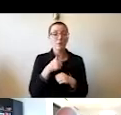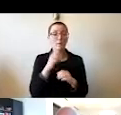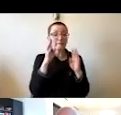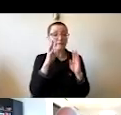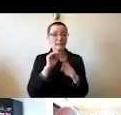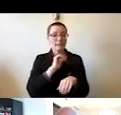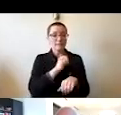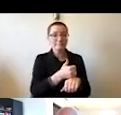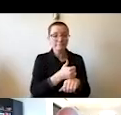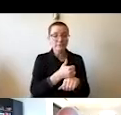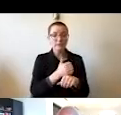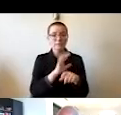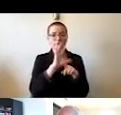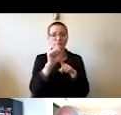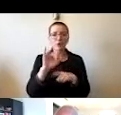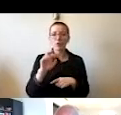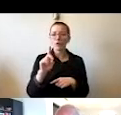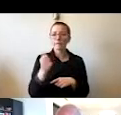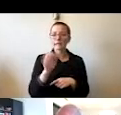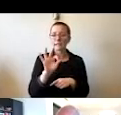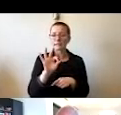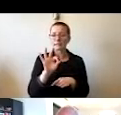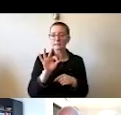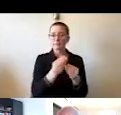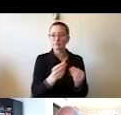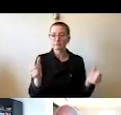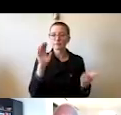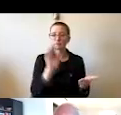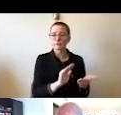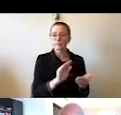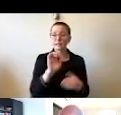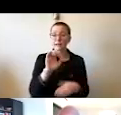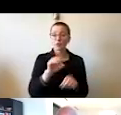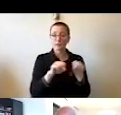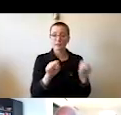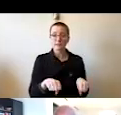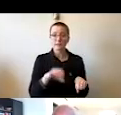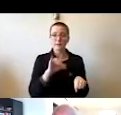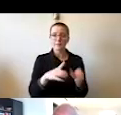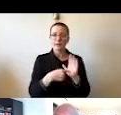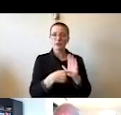ecosystem that integrates innovative epidemiological modeling and saliva-based testing